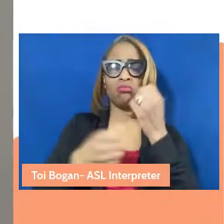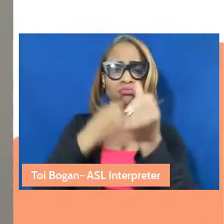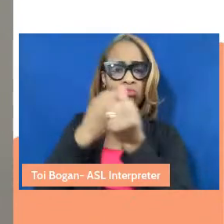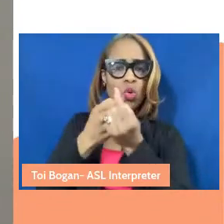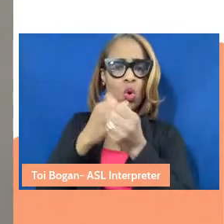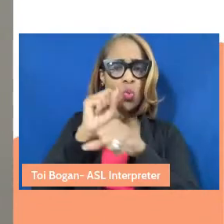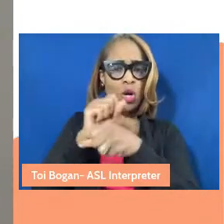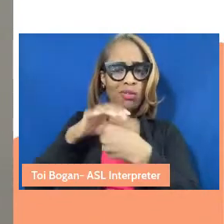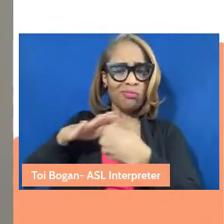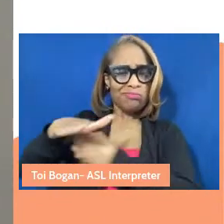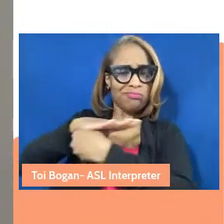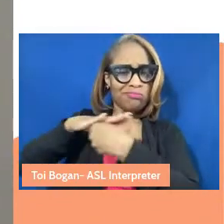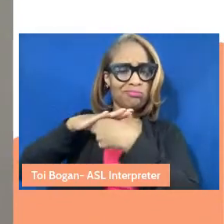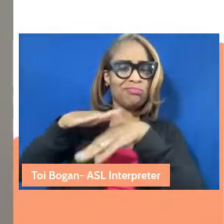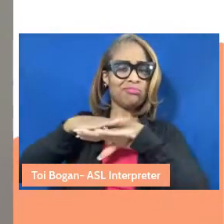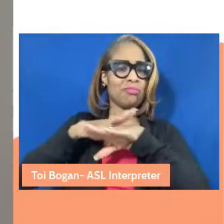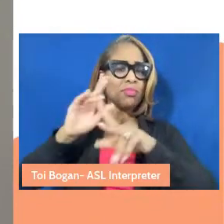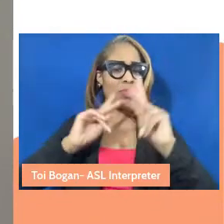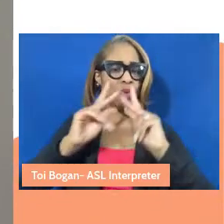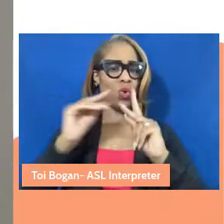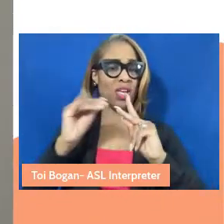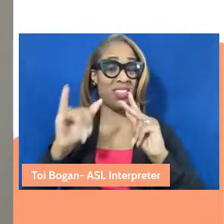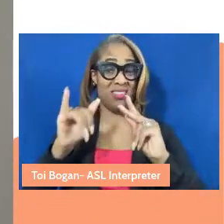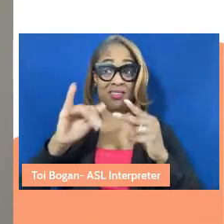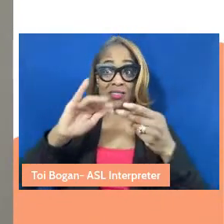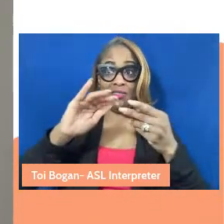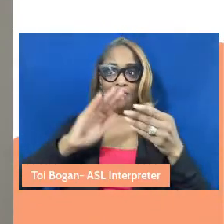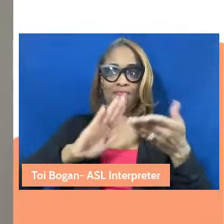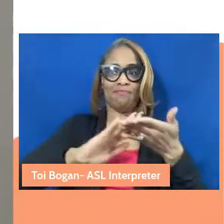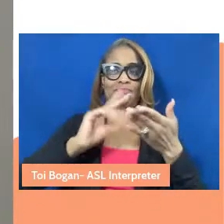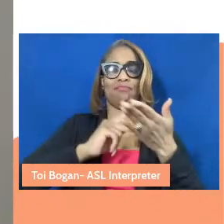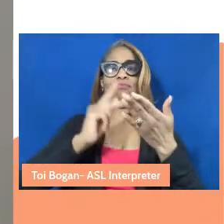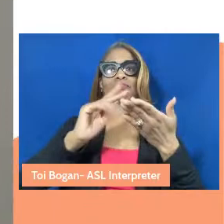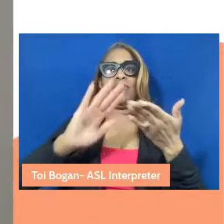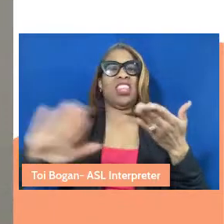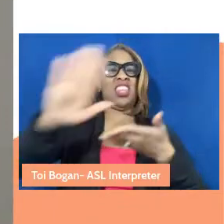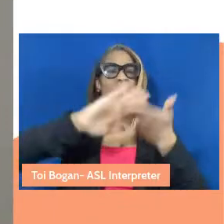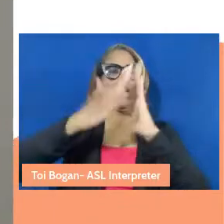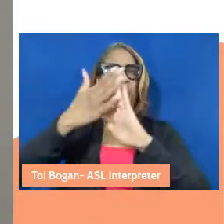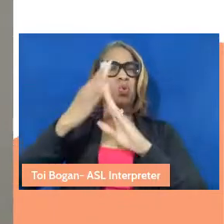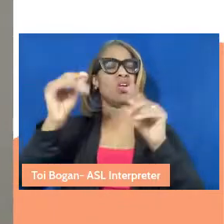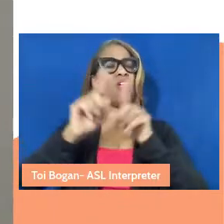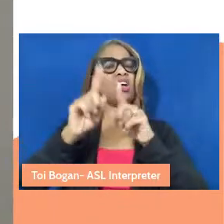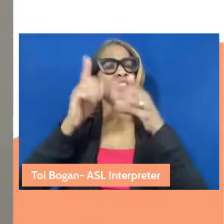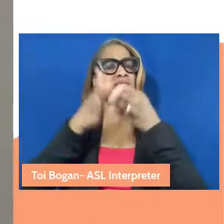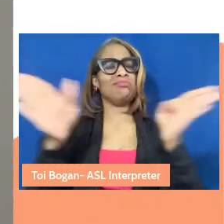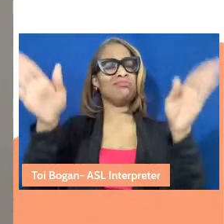native people and initiatives in your community and our national campaigns, like LANDBACK by the